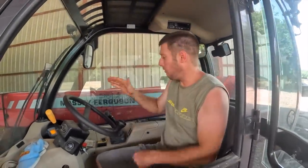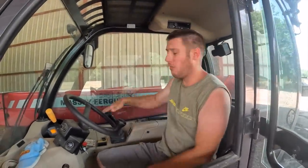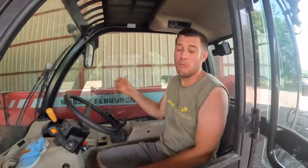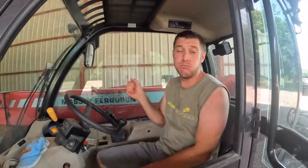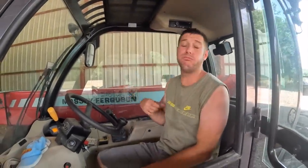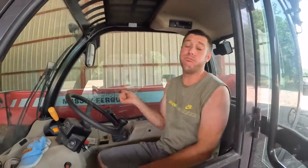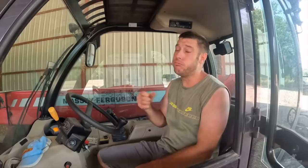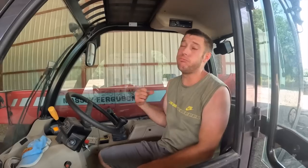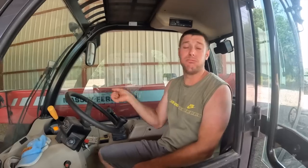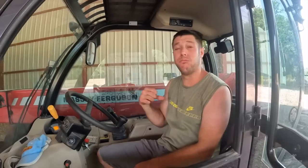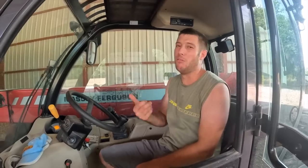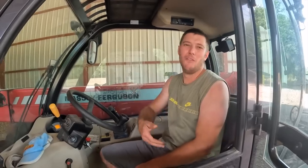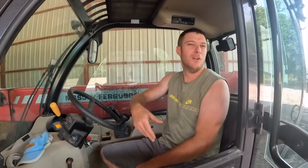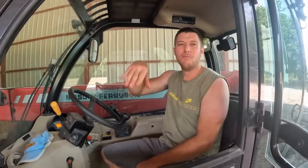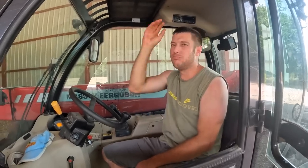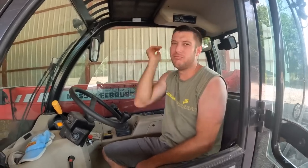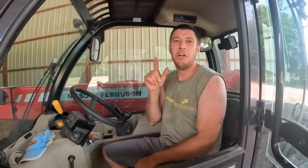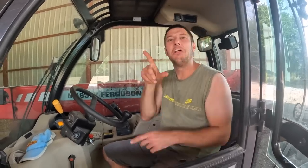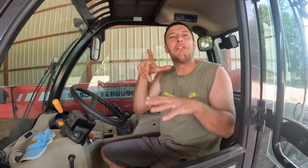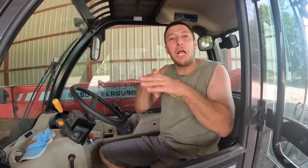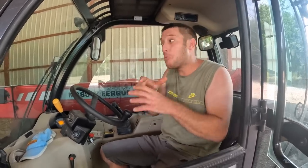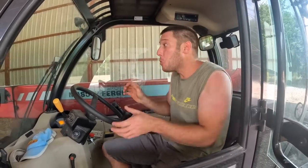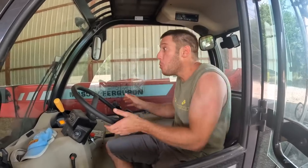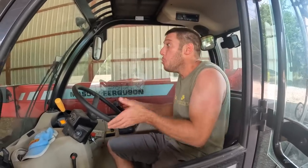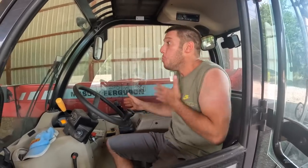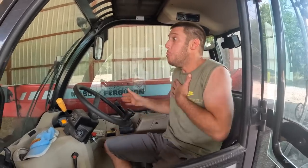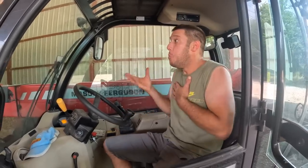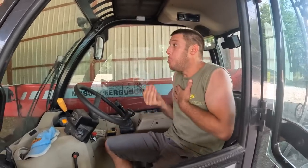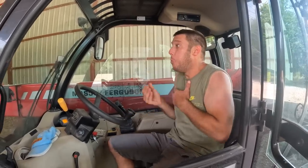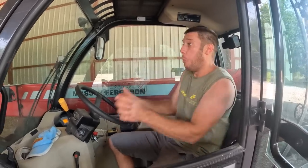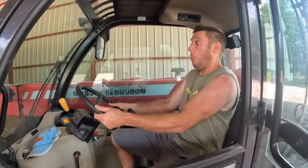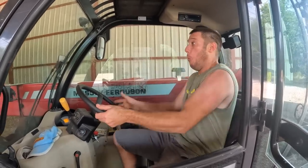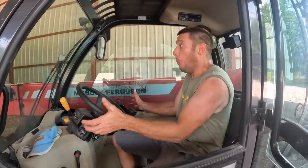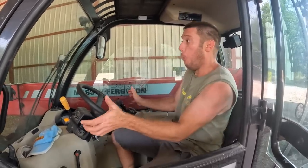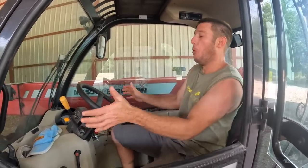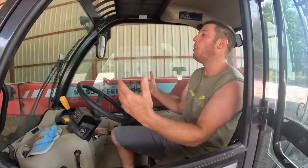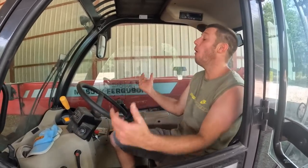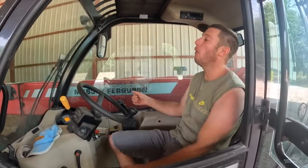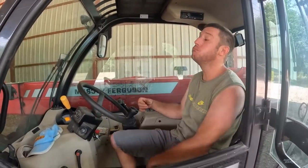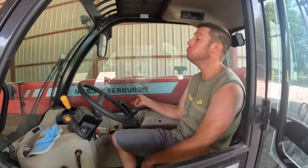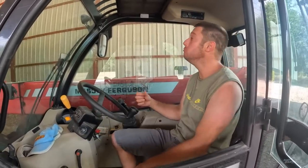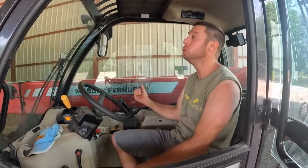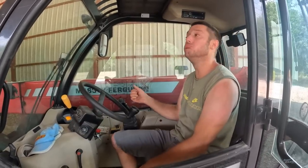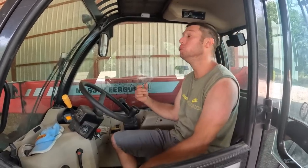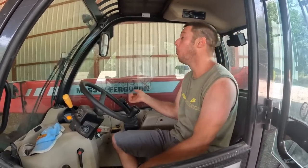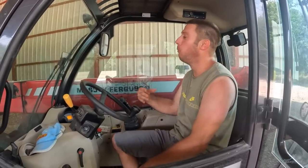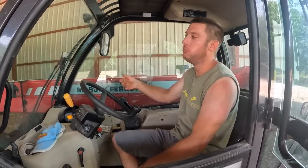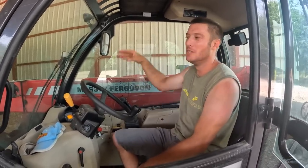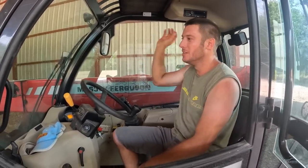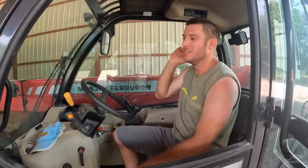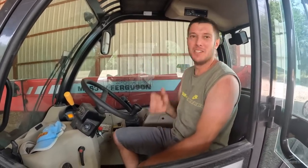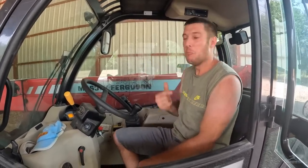So I grew up using it. When I first started it was scary to me, but I'm fully used to it now. It’s second nature,